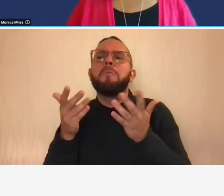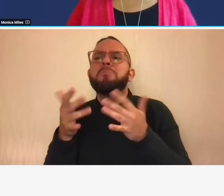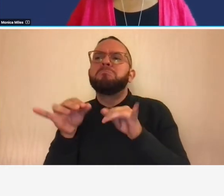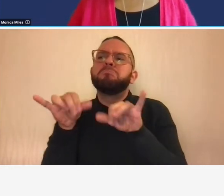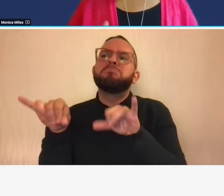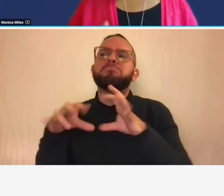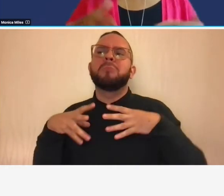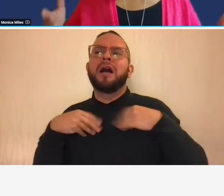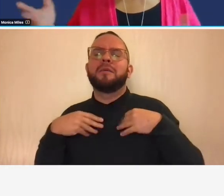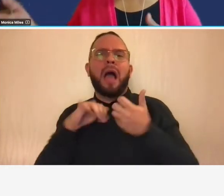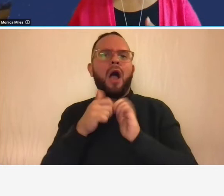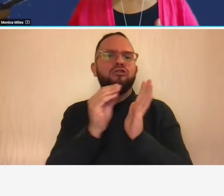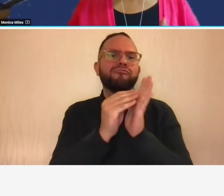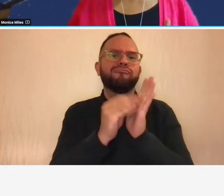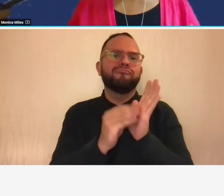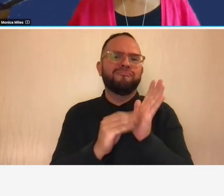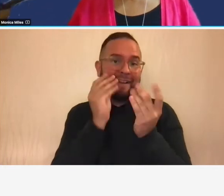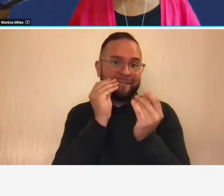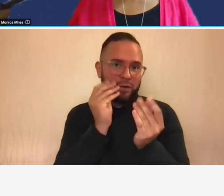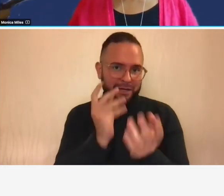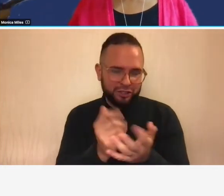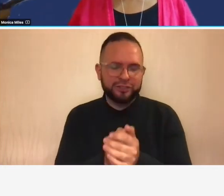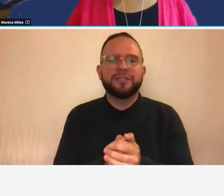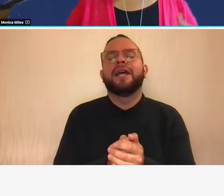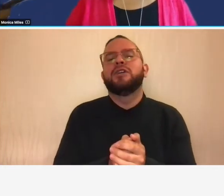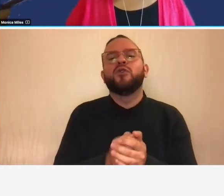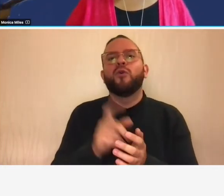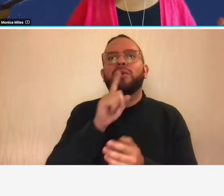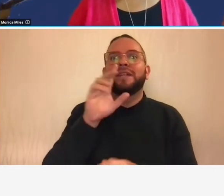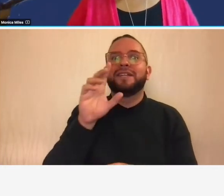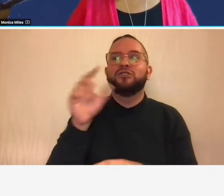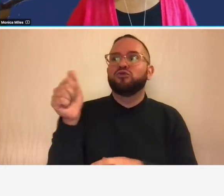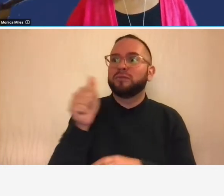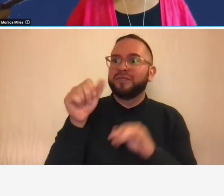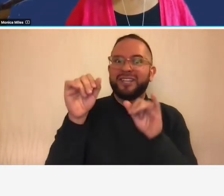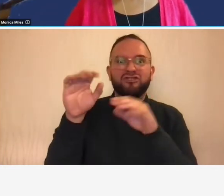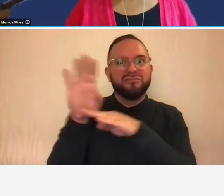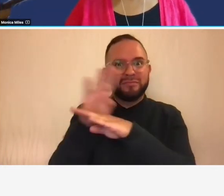so it's best practices in the transportation industry combined with authoritative standards